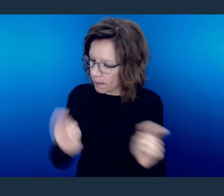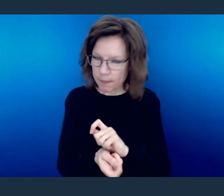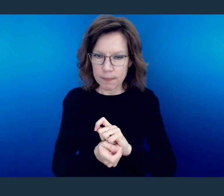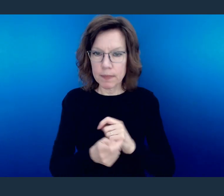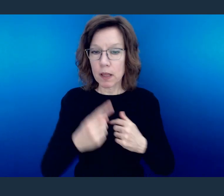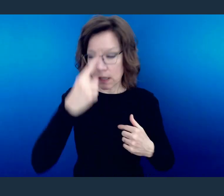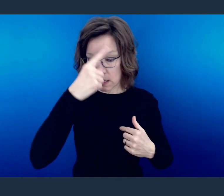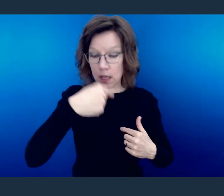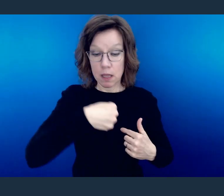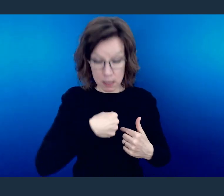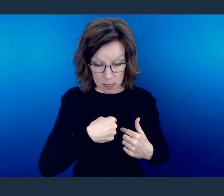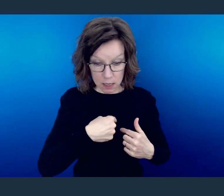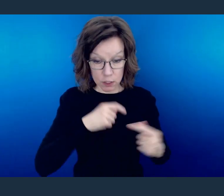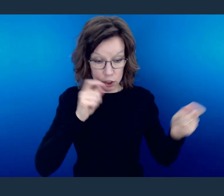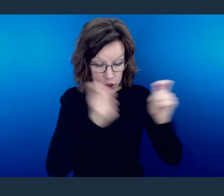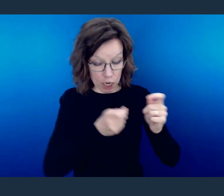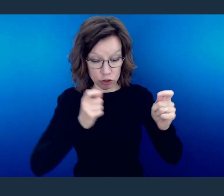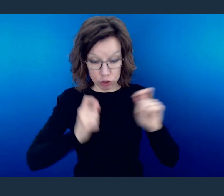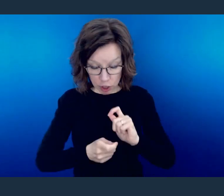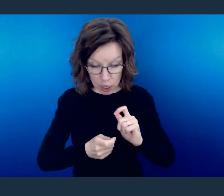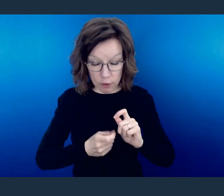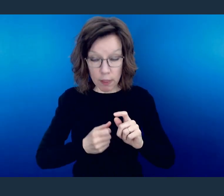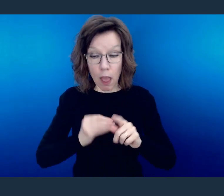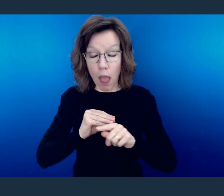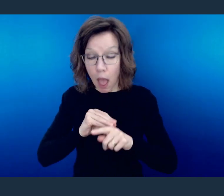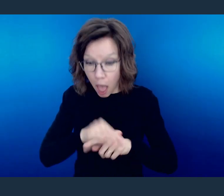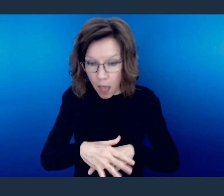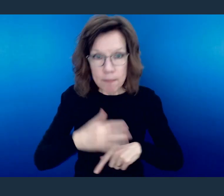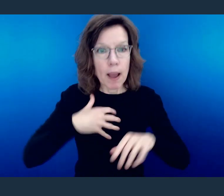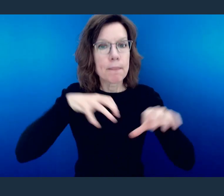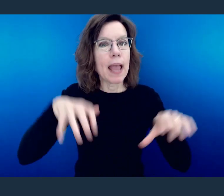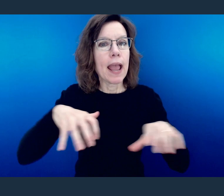two together lend to our behaviors being transformed.